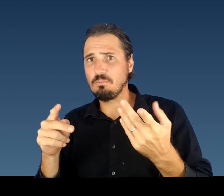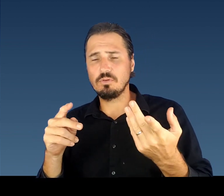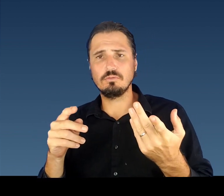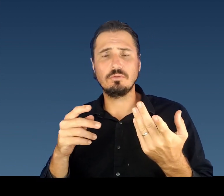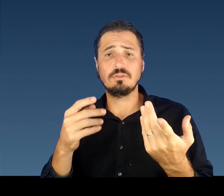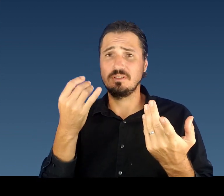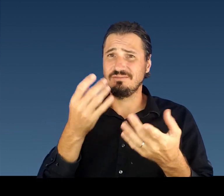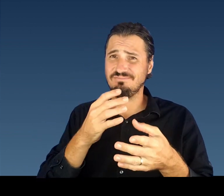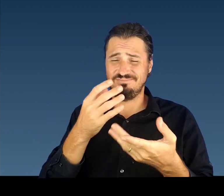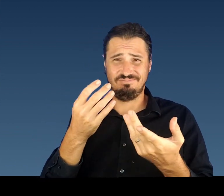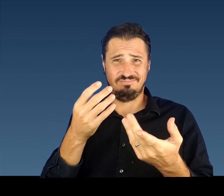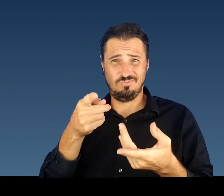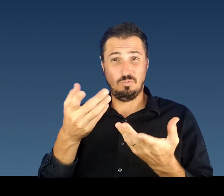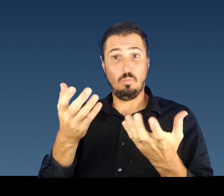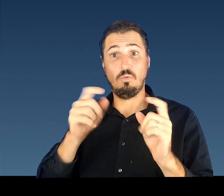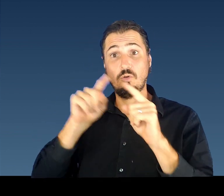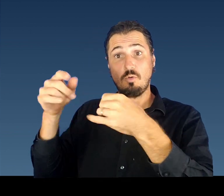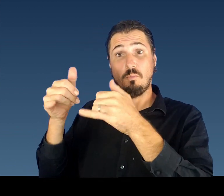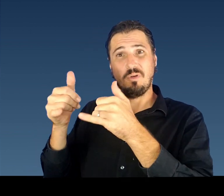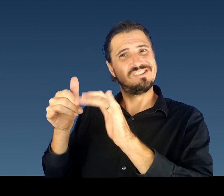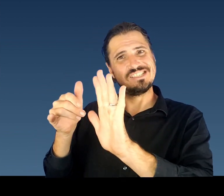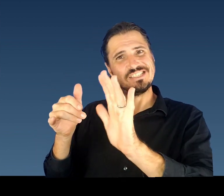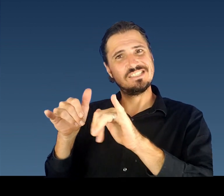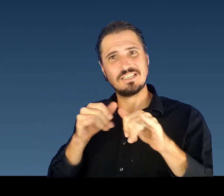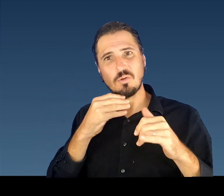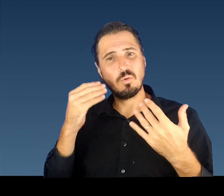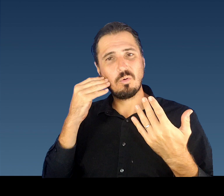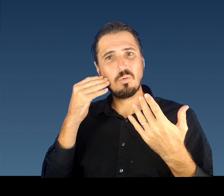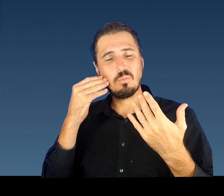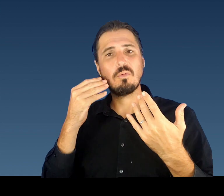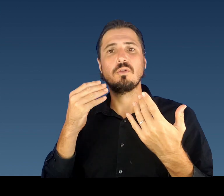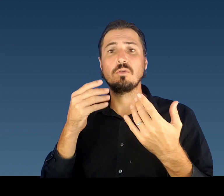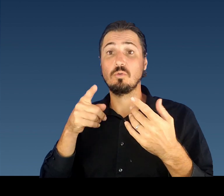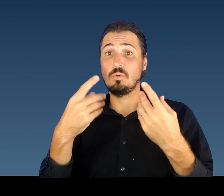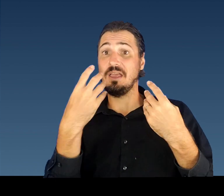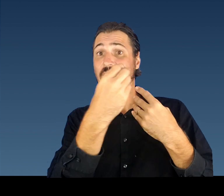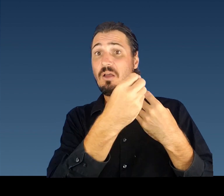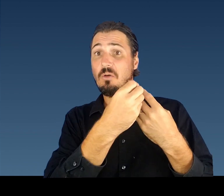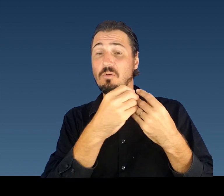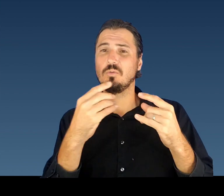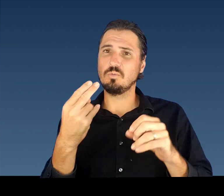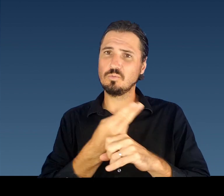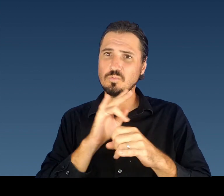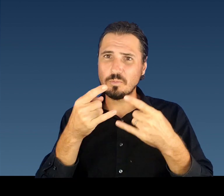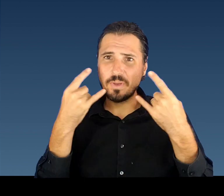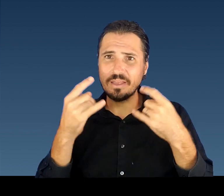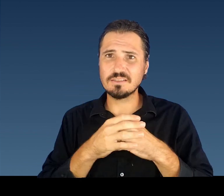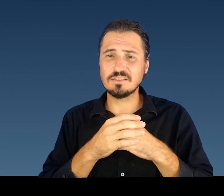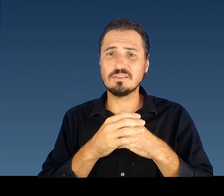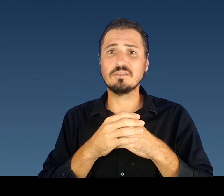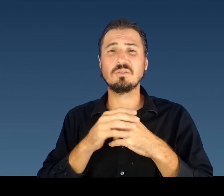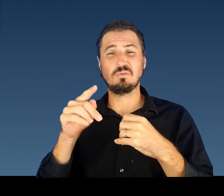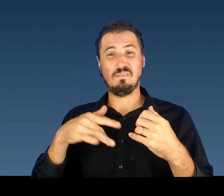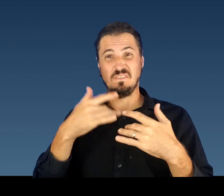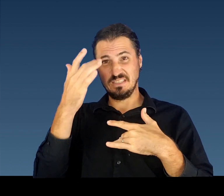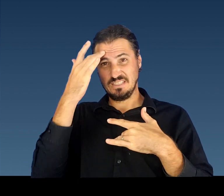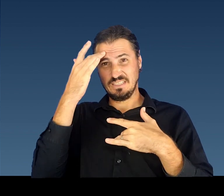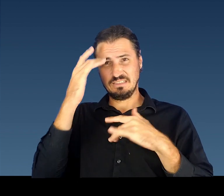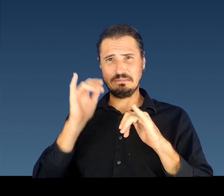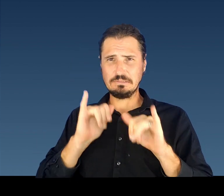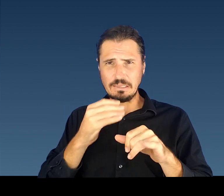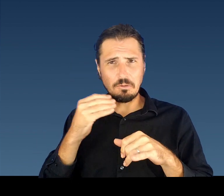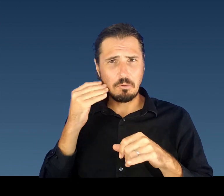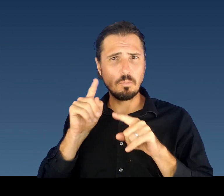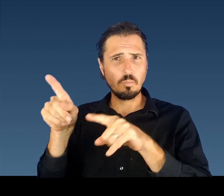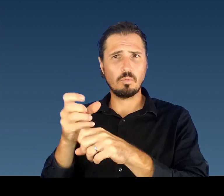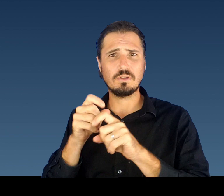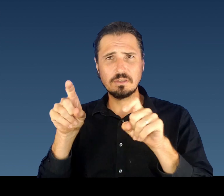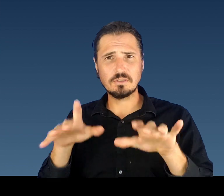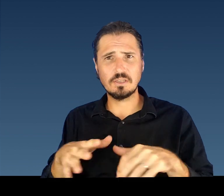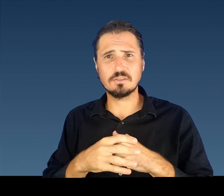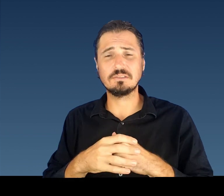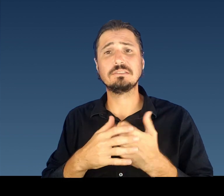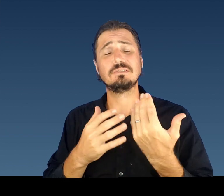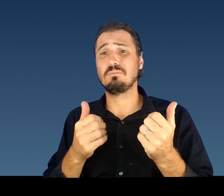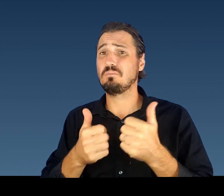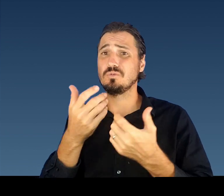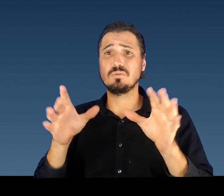We continue to have an elevated case count on island. The cluster at the correctional center continues to add to our case count, with 17 more cases confirmed yesterday.